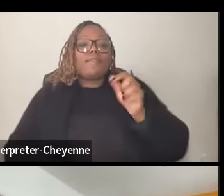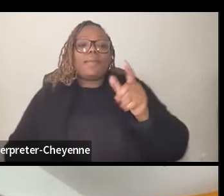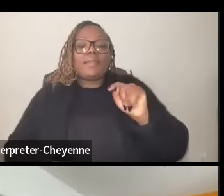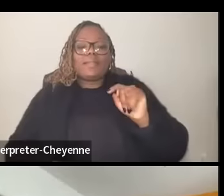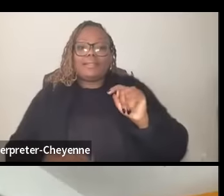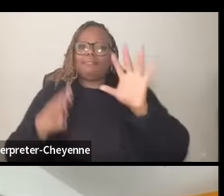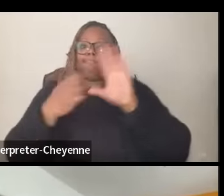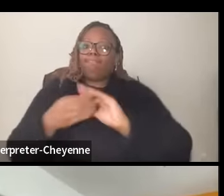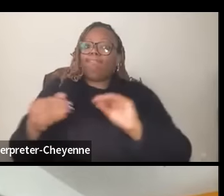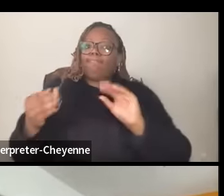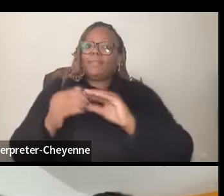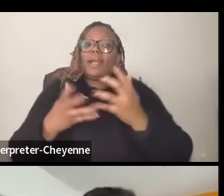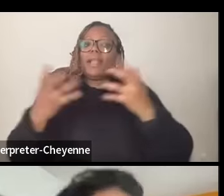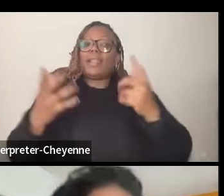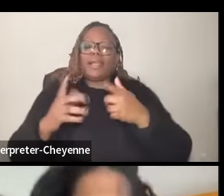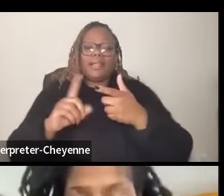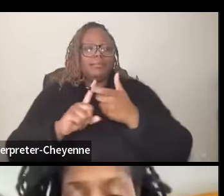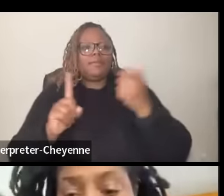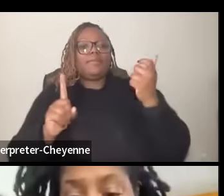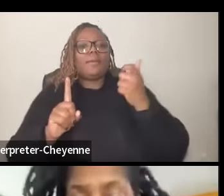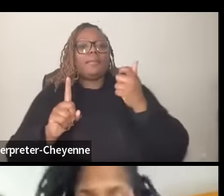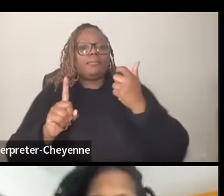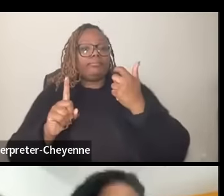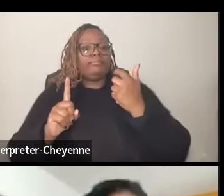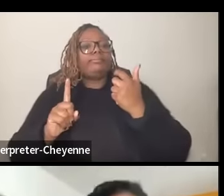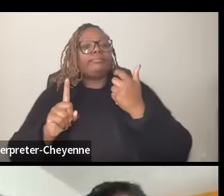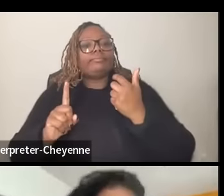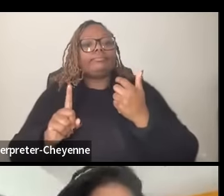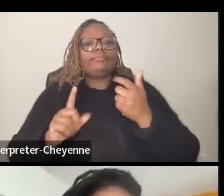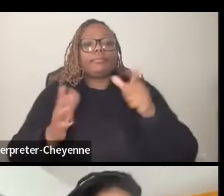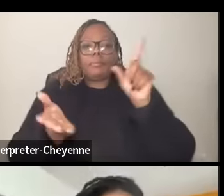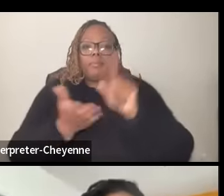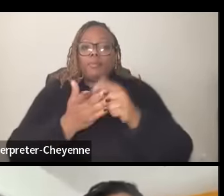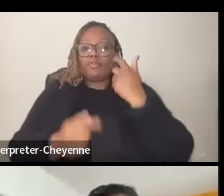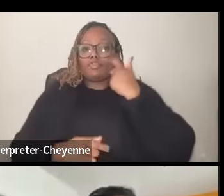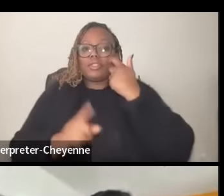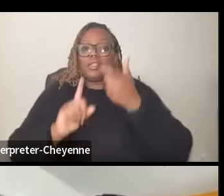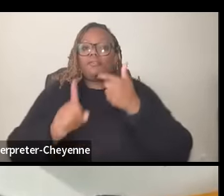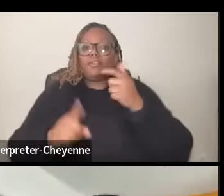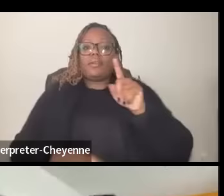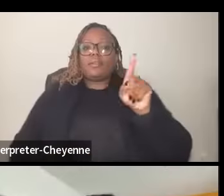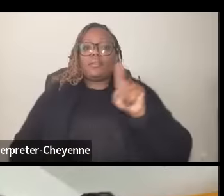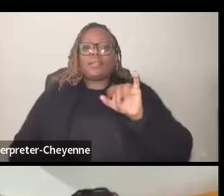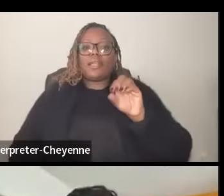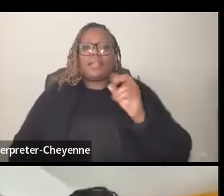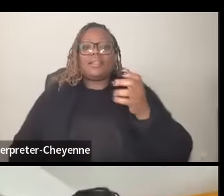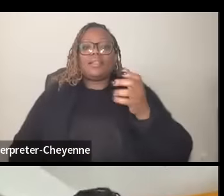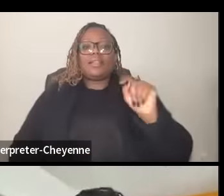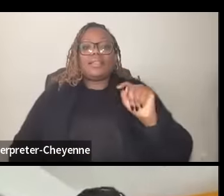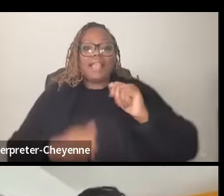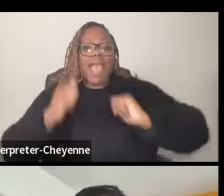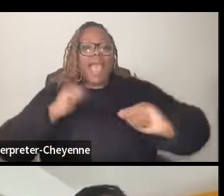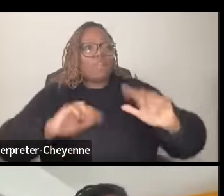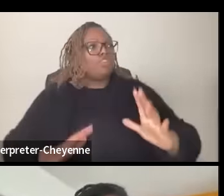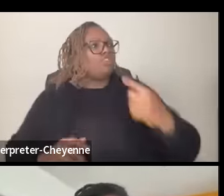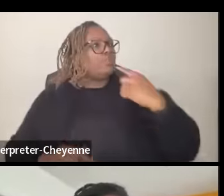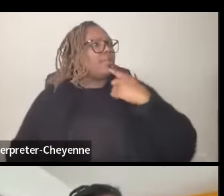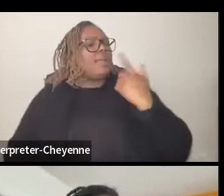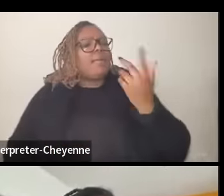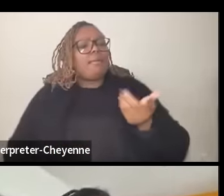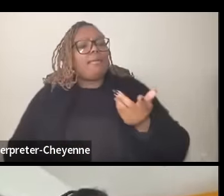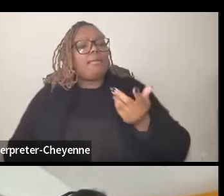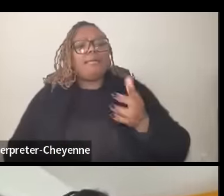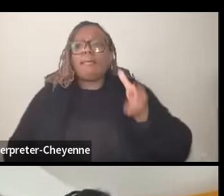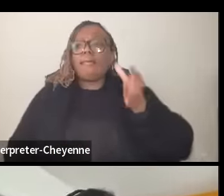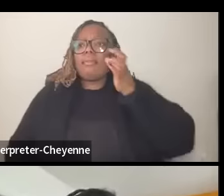A lot has been coming out lately from um Zionist actors uh saying uh listen to women except when